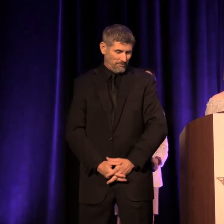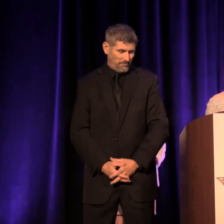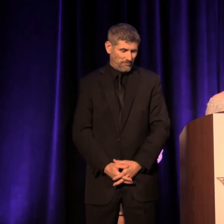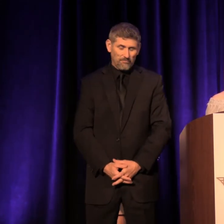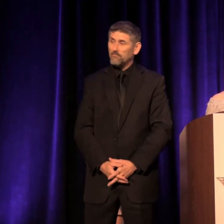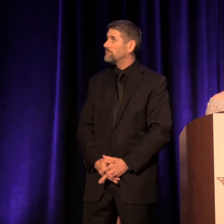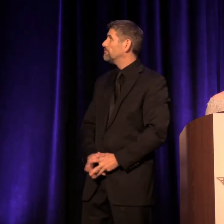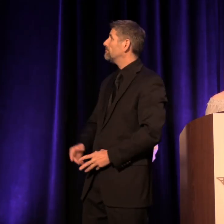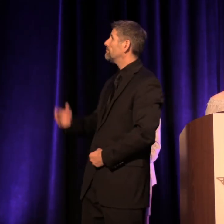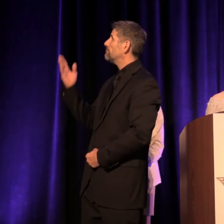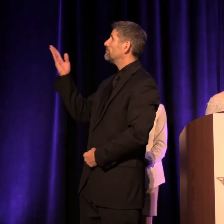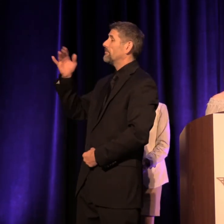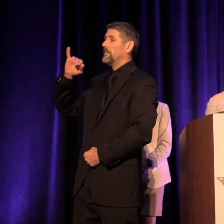Jim Houghton.